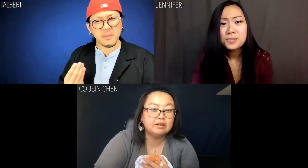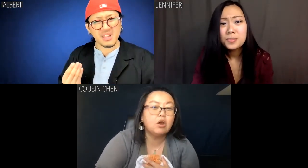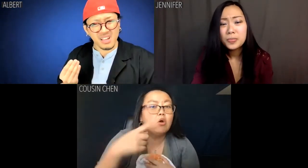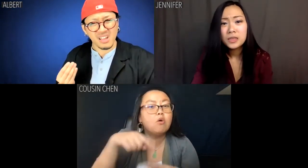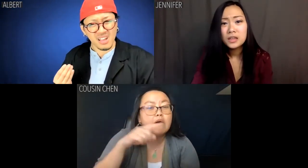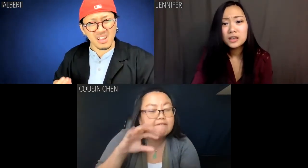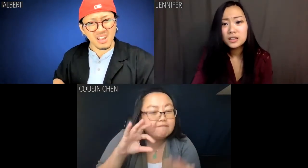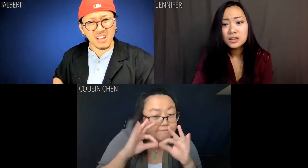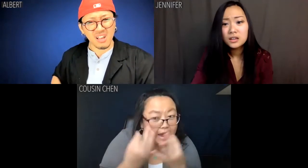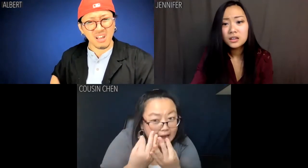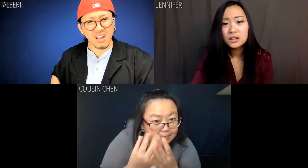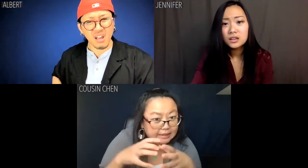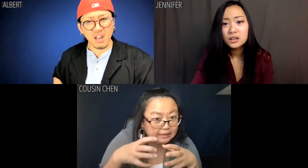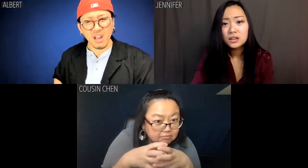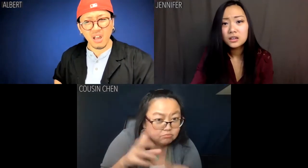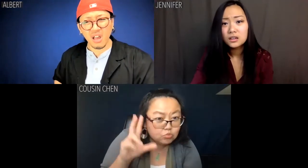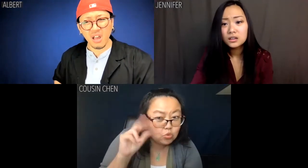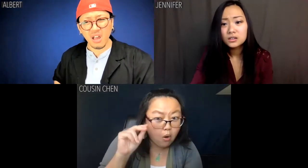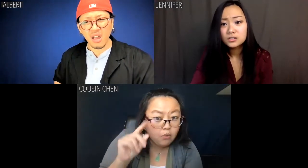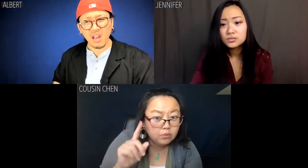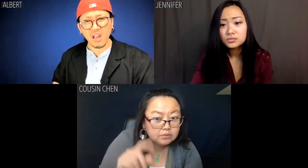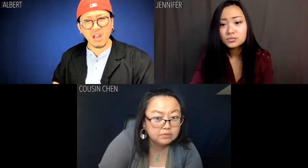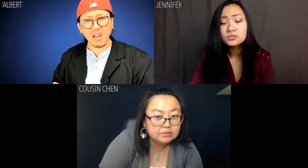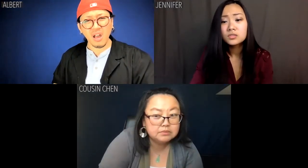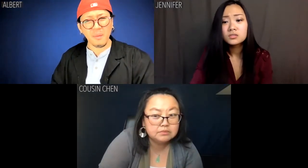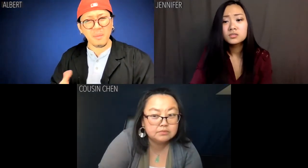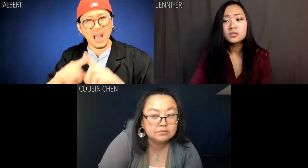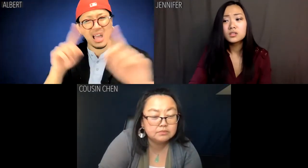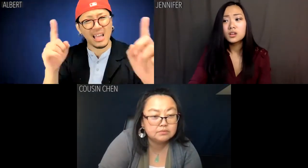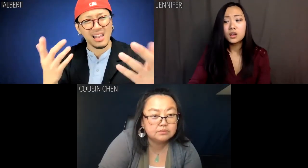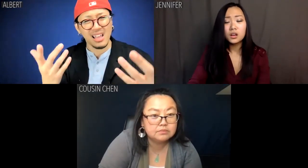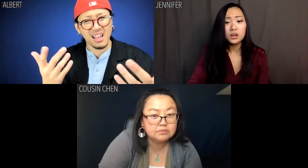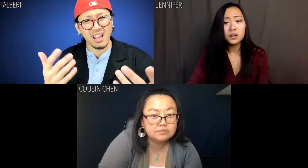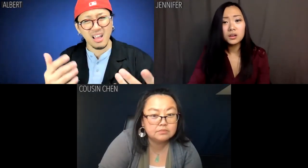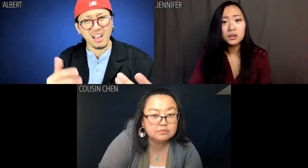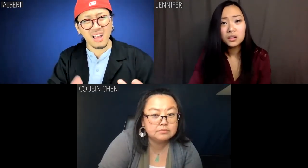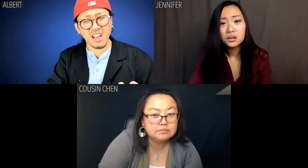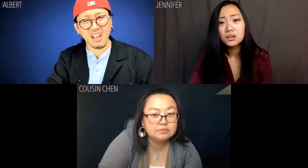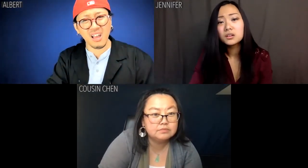Cousin Chen: Family is everything, no? Albert: But ...